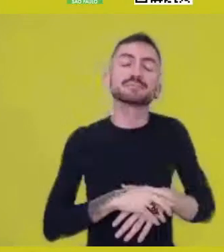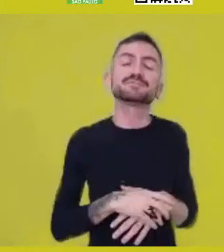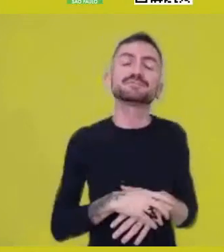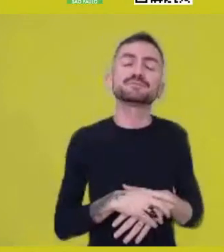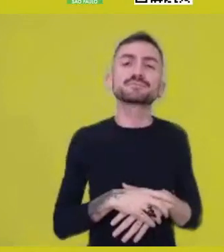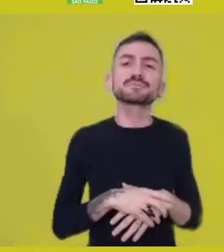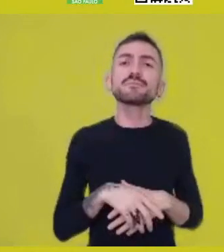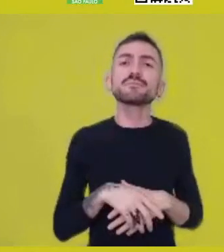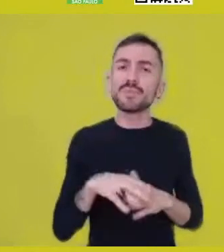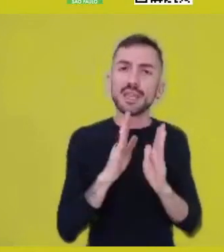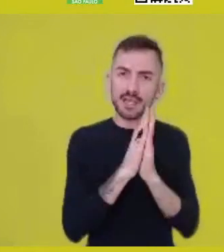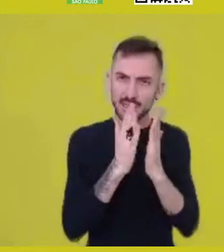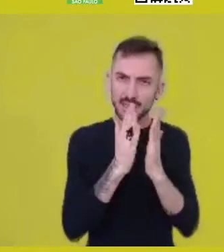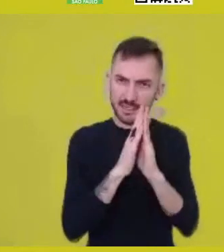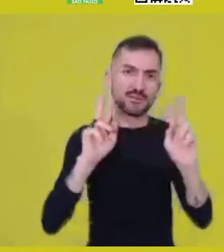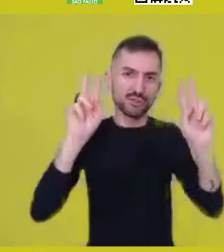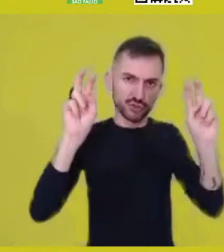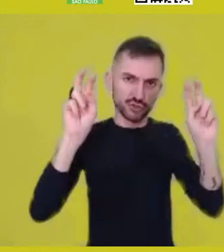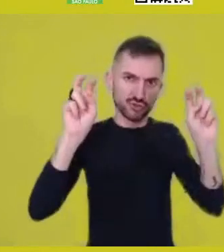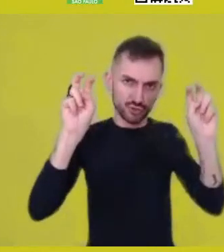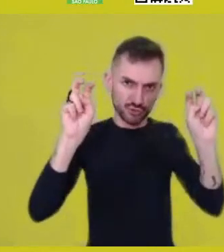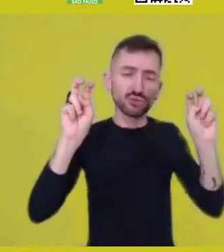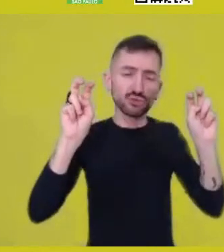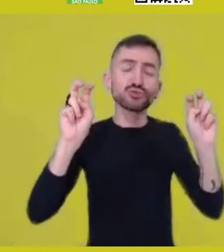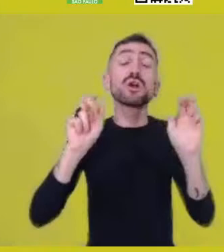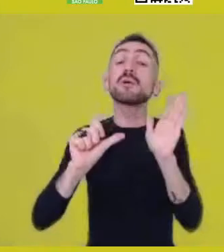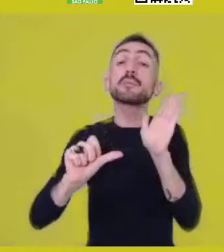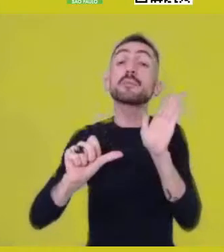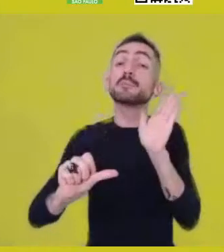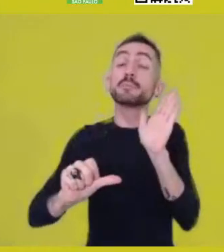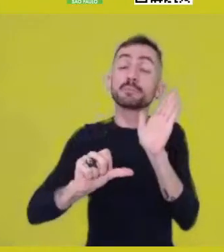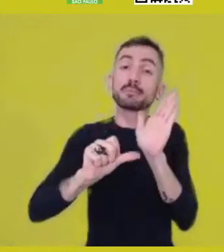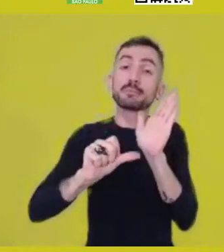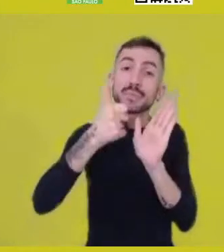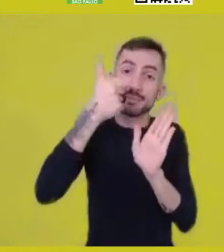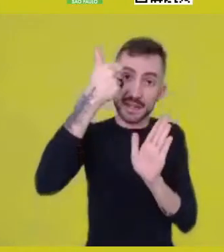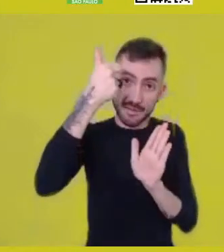to the Euro-Western universe,